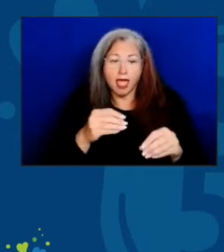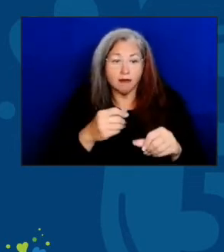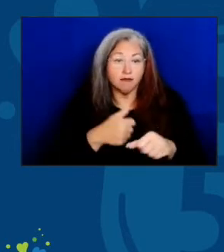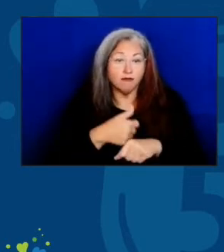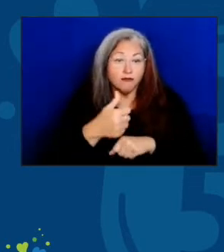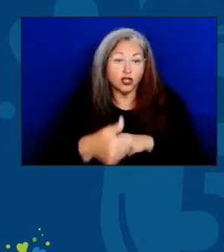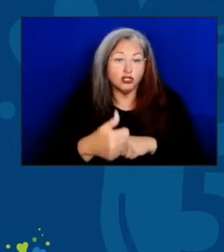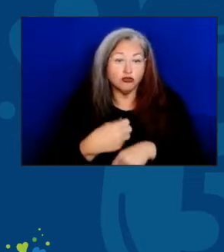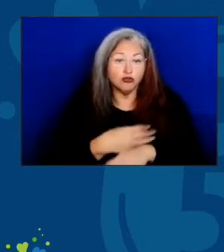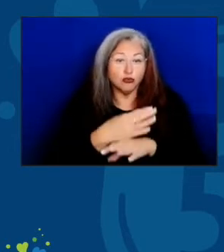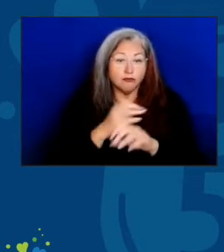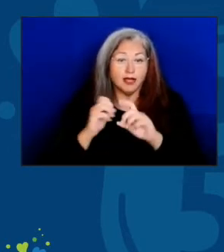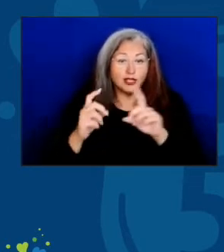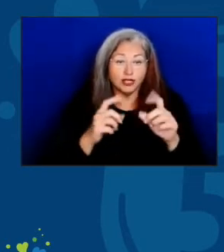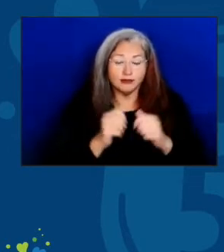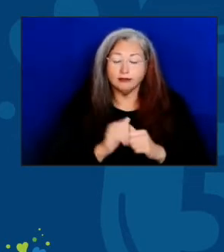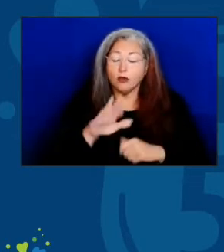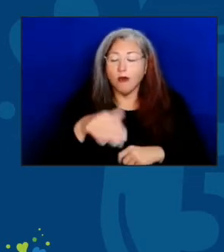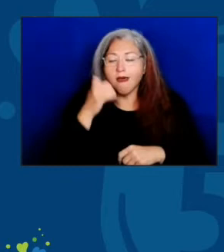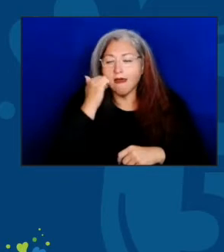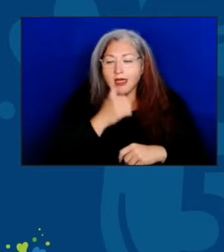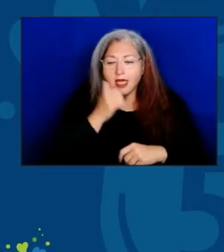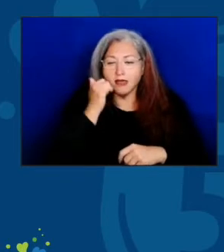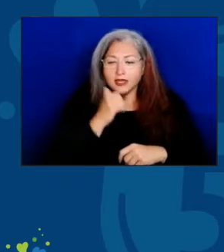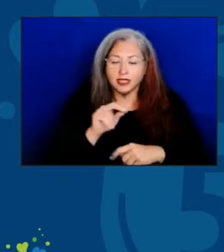On each and every day, news outlets would tell the story